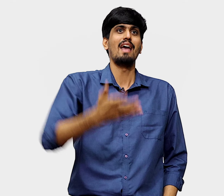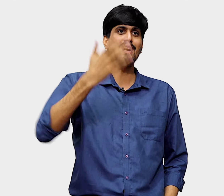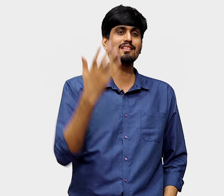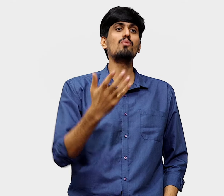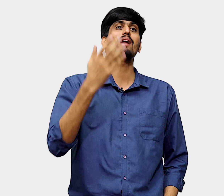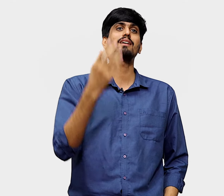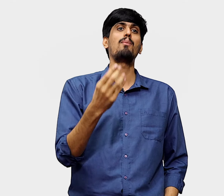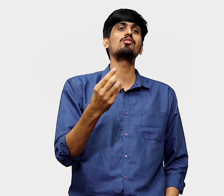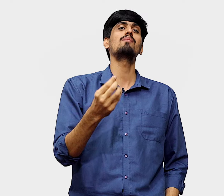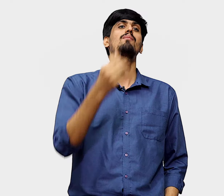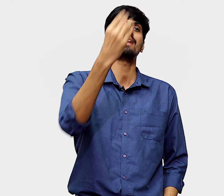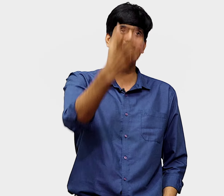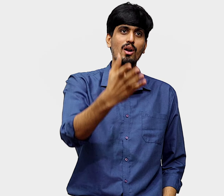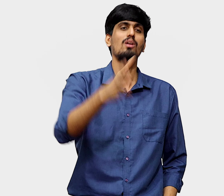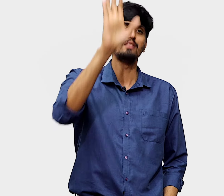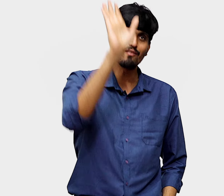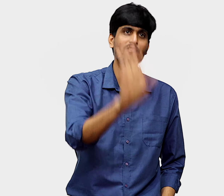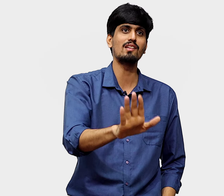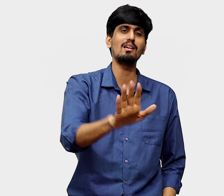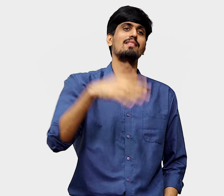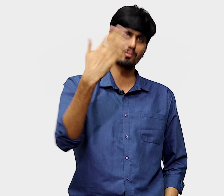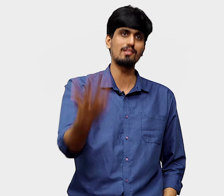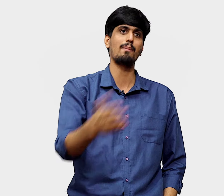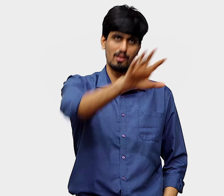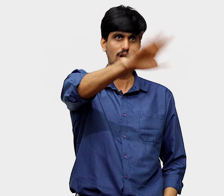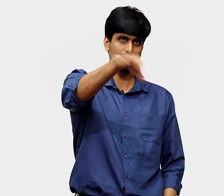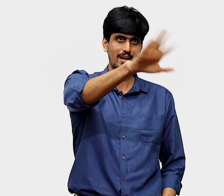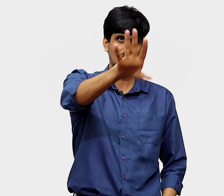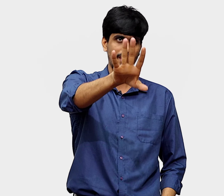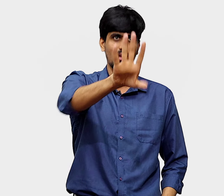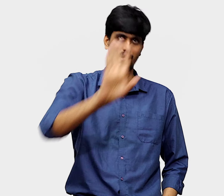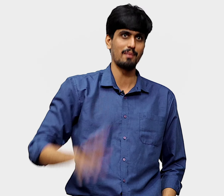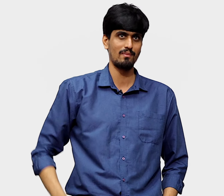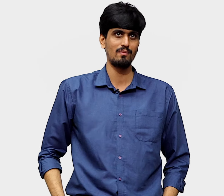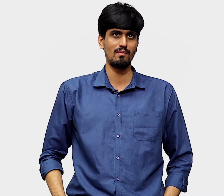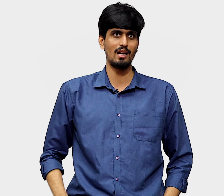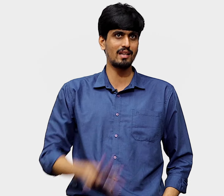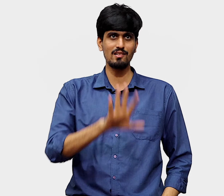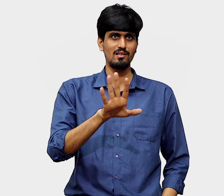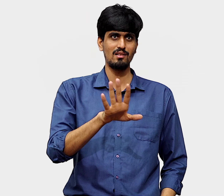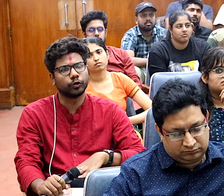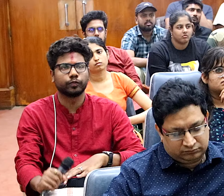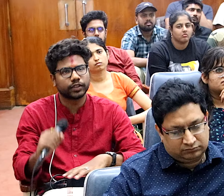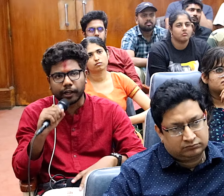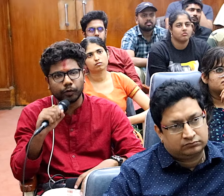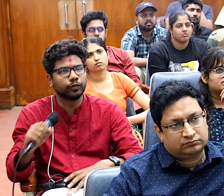Anything where they can possibly make money tomorrow they will invest and that's what's happening. You got the picture I painted. Anything else? Thank you.